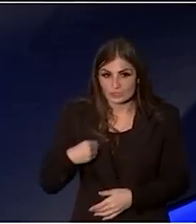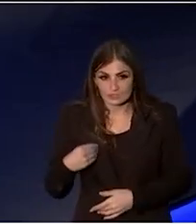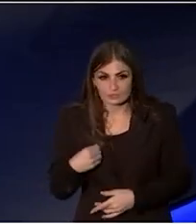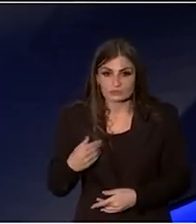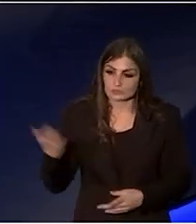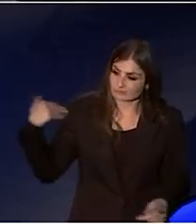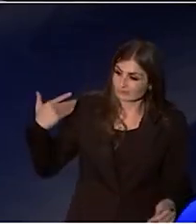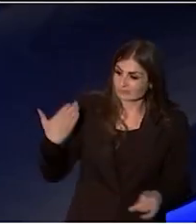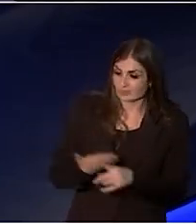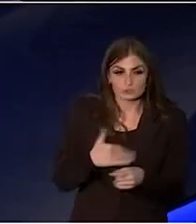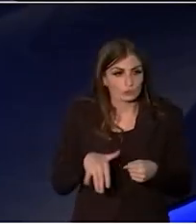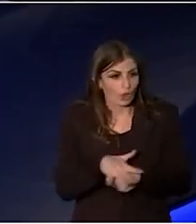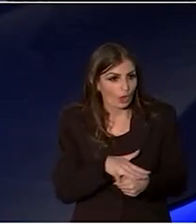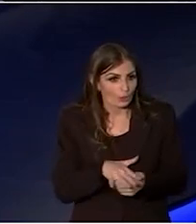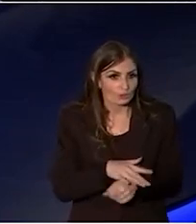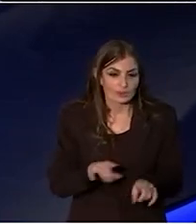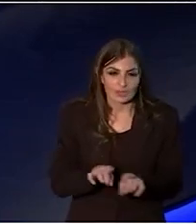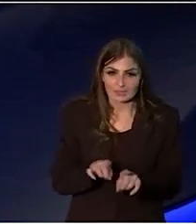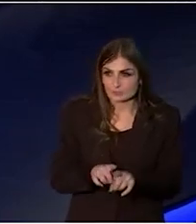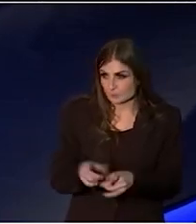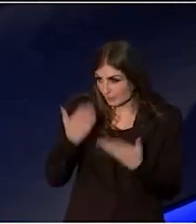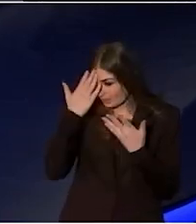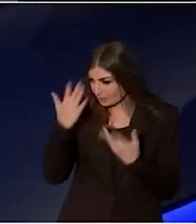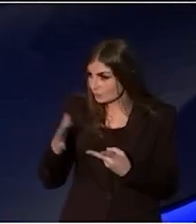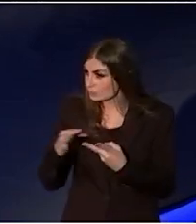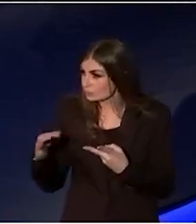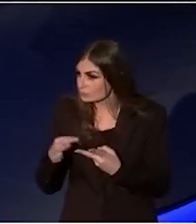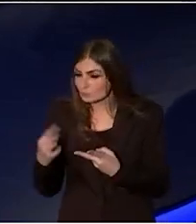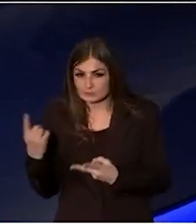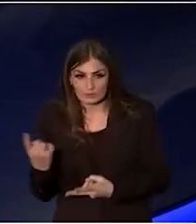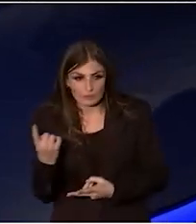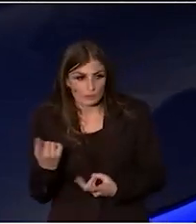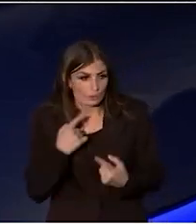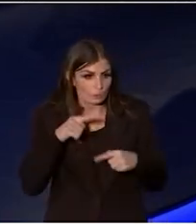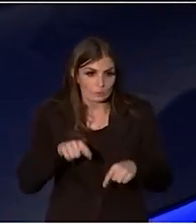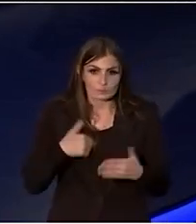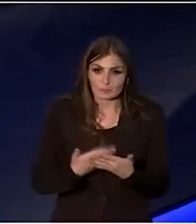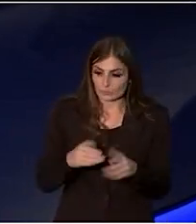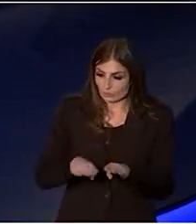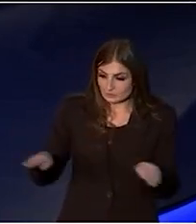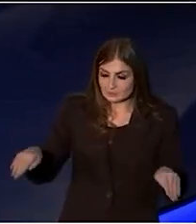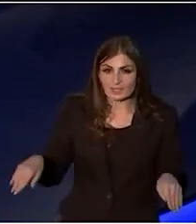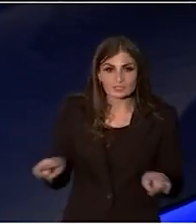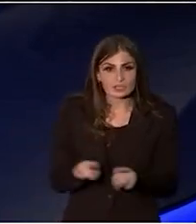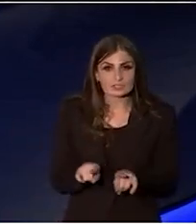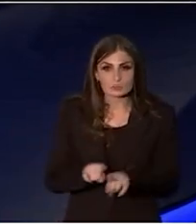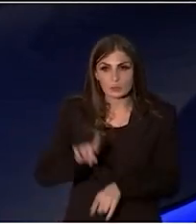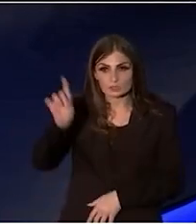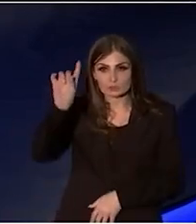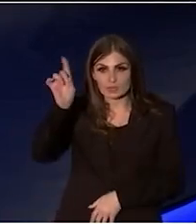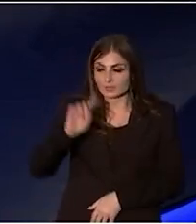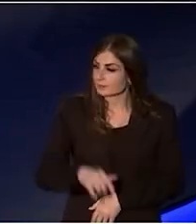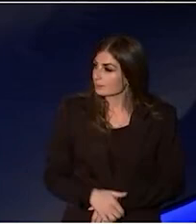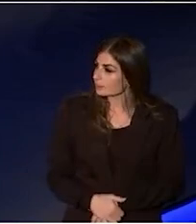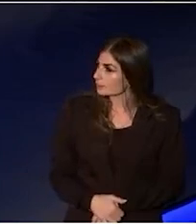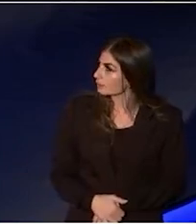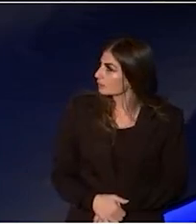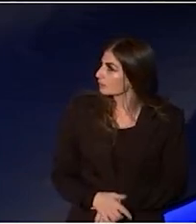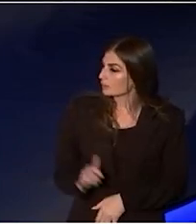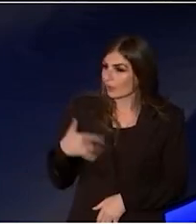I had no idea as to the choices as to who would be put on stage today. I live in Punchbowl.